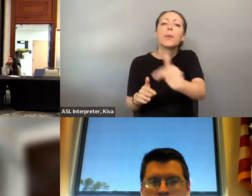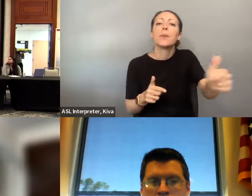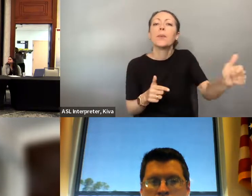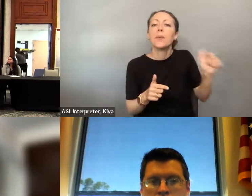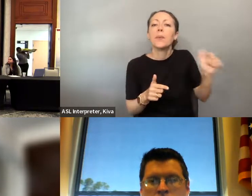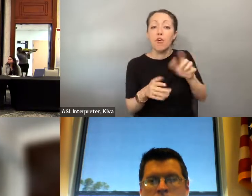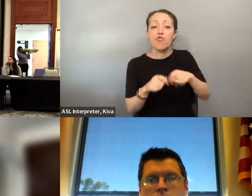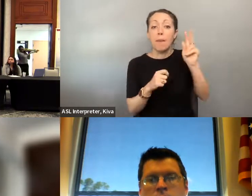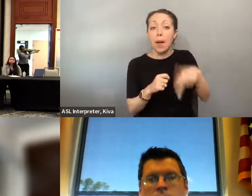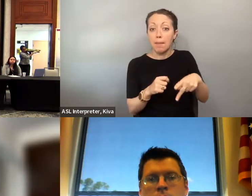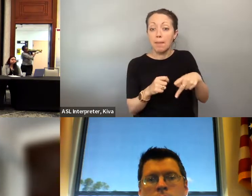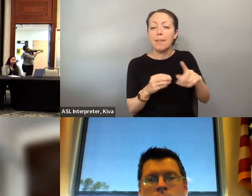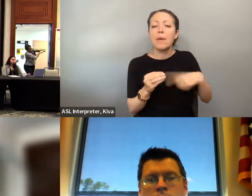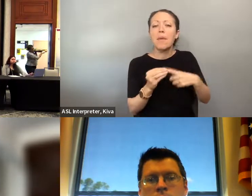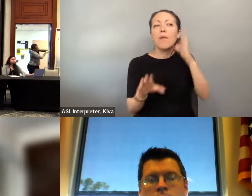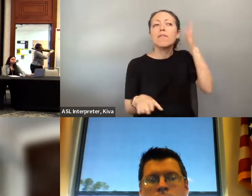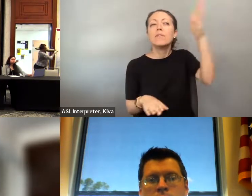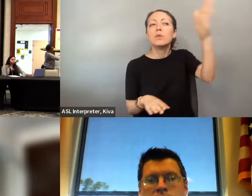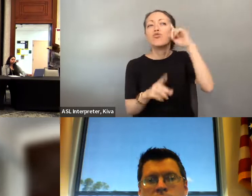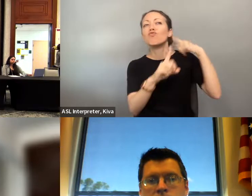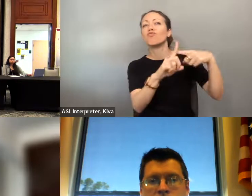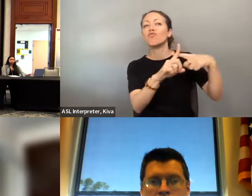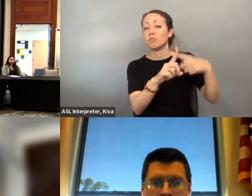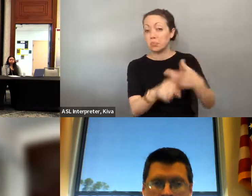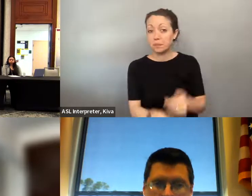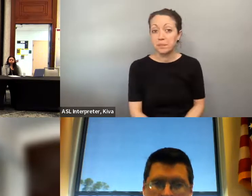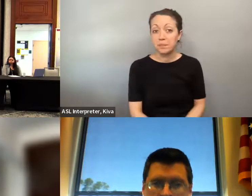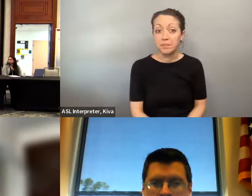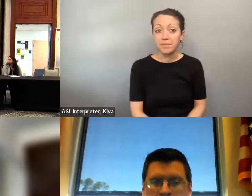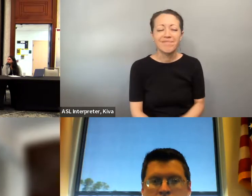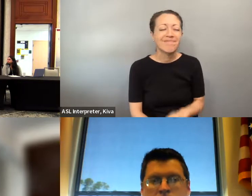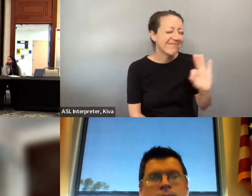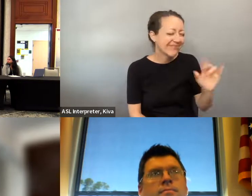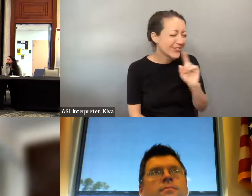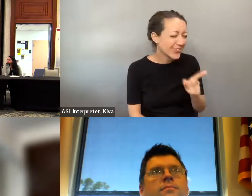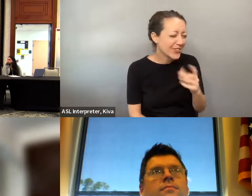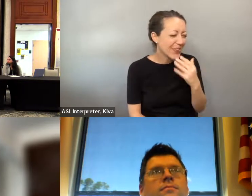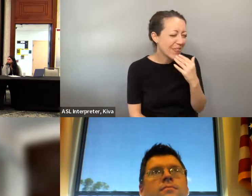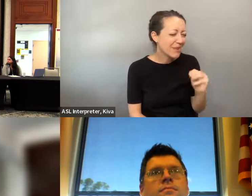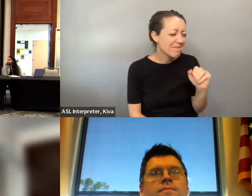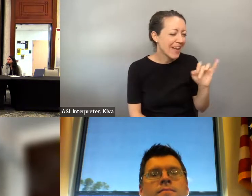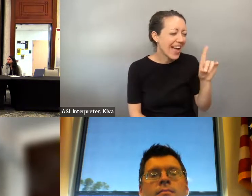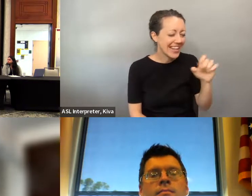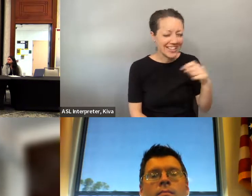their voice matters and after that I'm hoping that each of us can go around and just say a few words of what we're hopeful for the future of civic engagement.